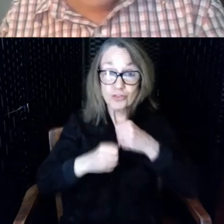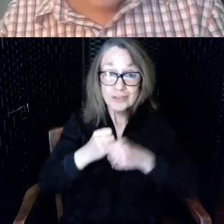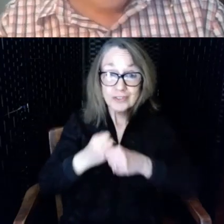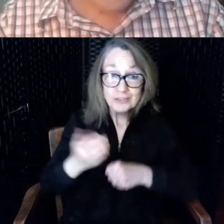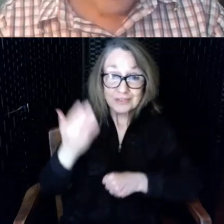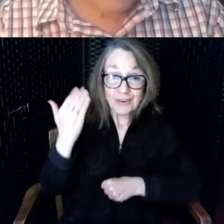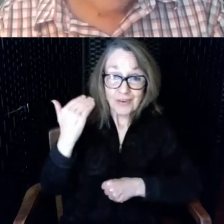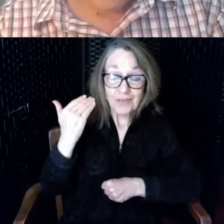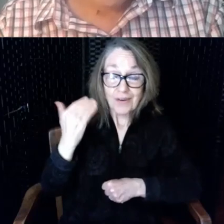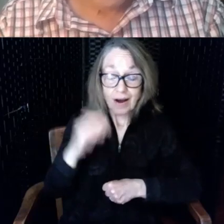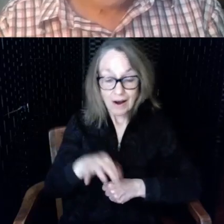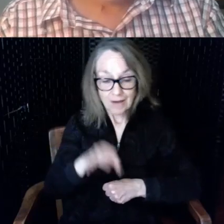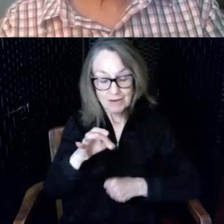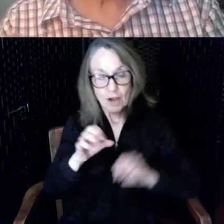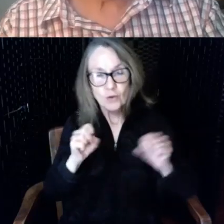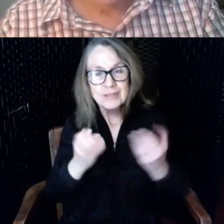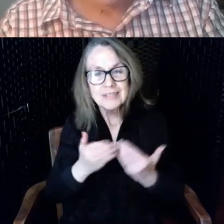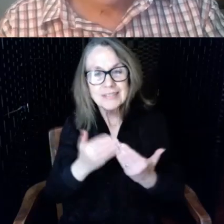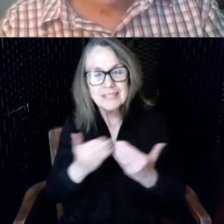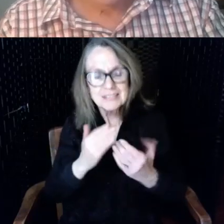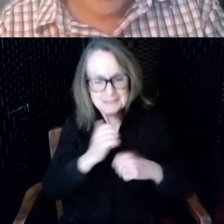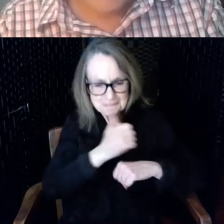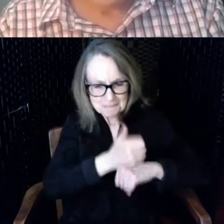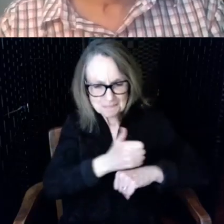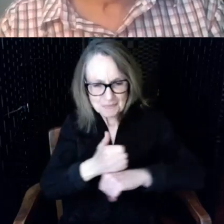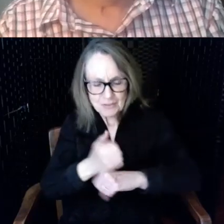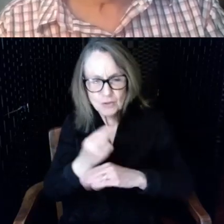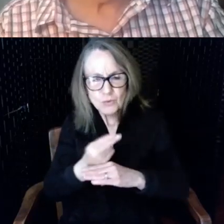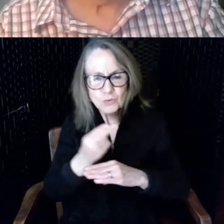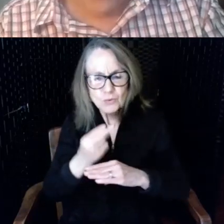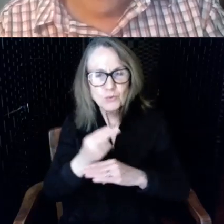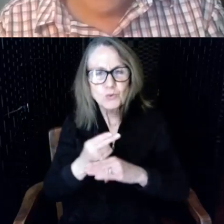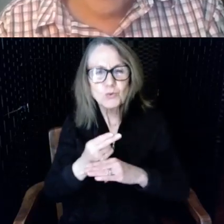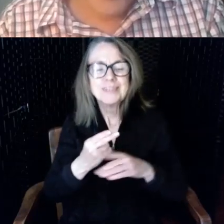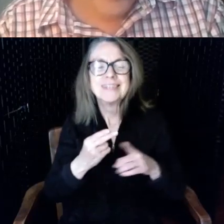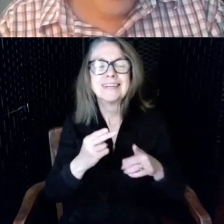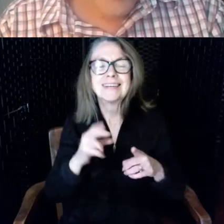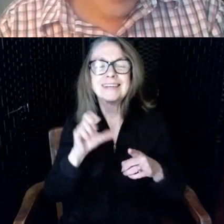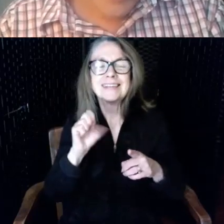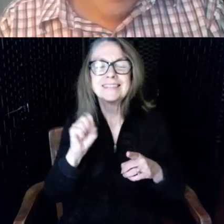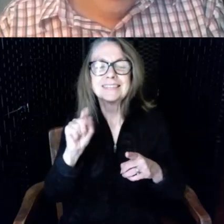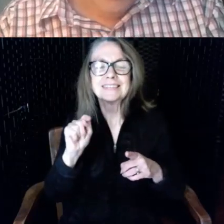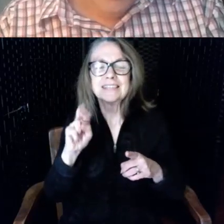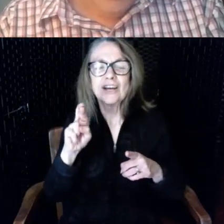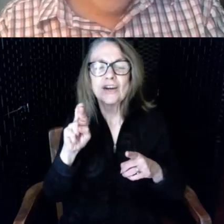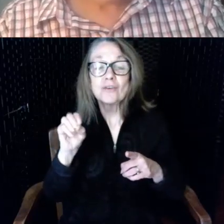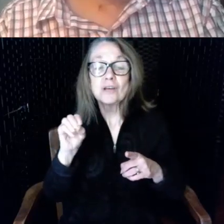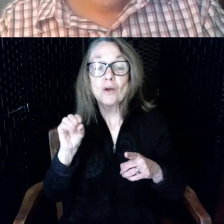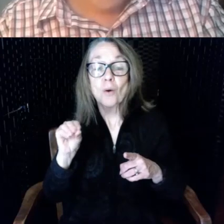assemble them using stereo equipment and lamp wire our National Organization